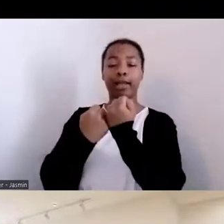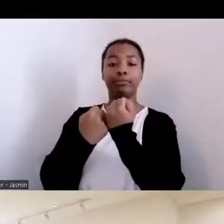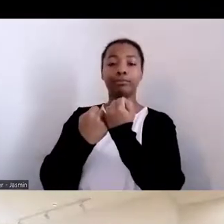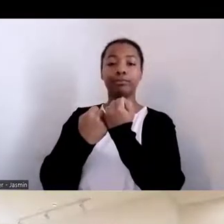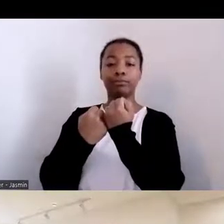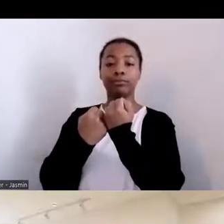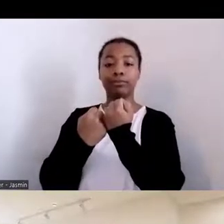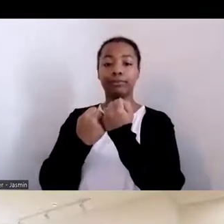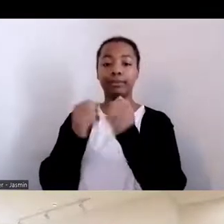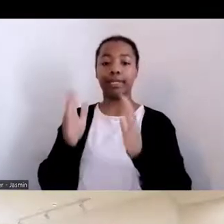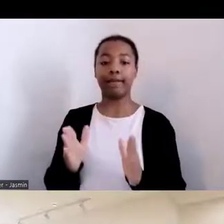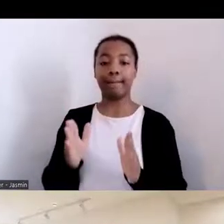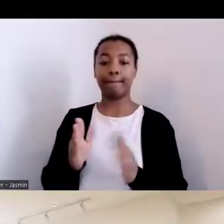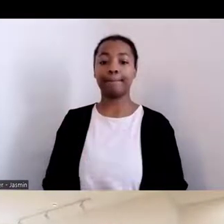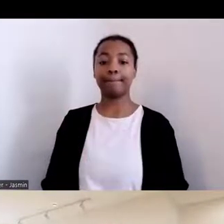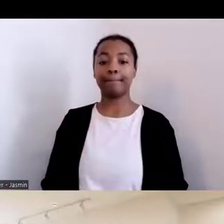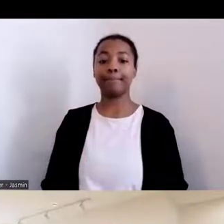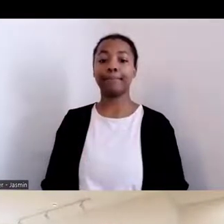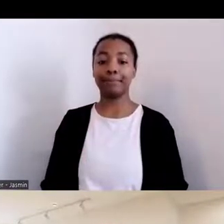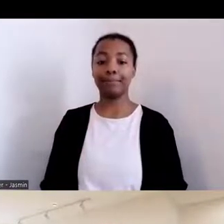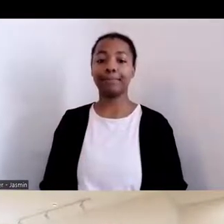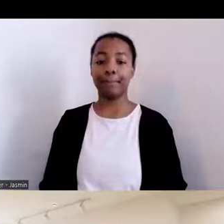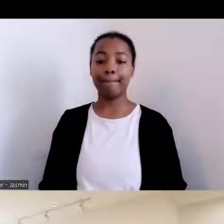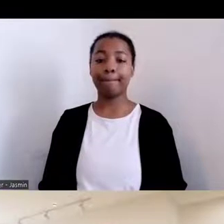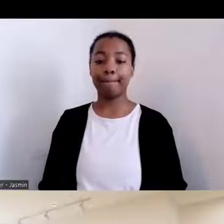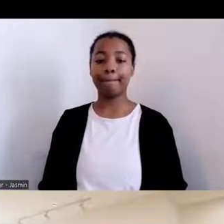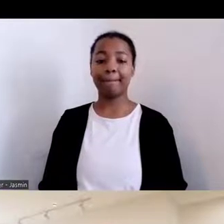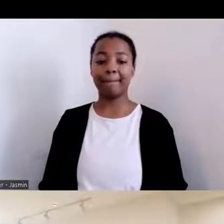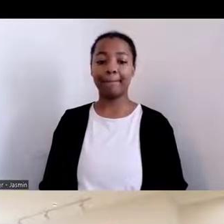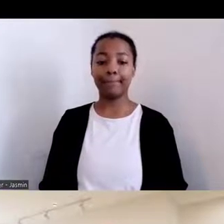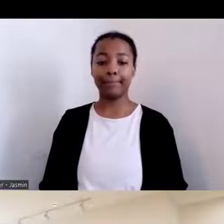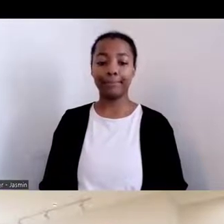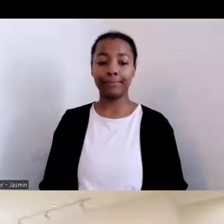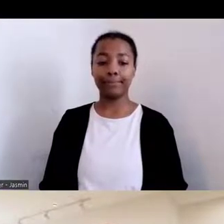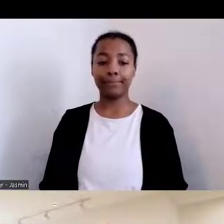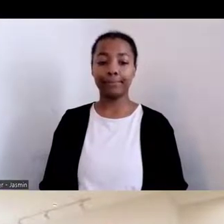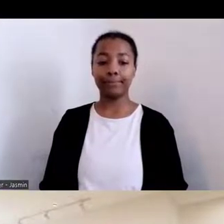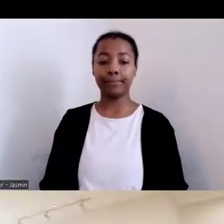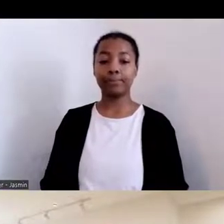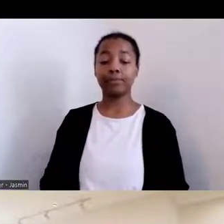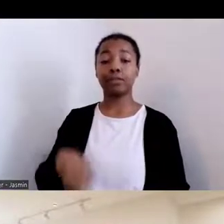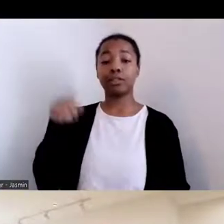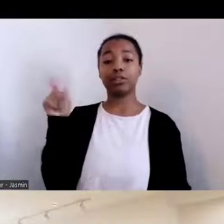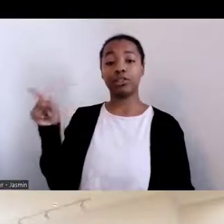Ms. Livingston is a food justice organizer, who advocates for